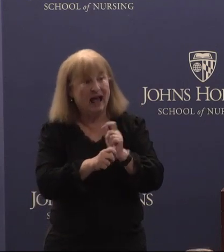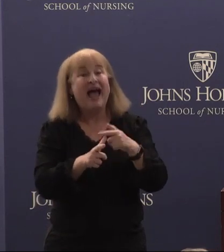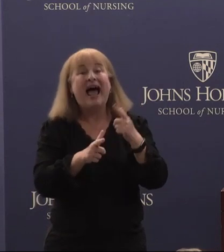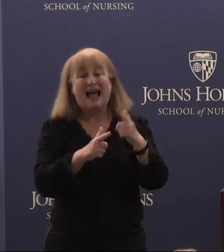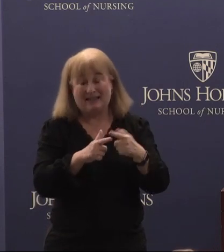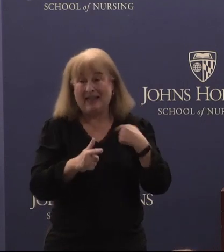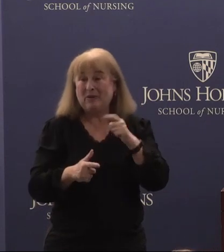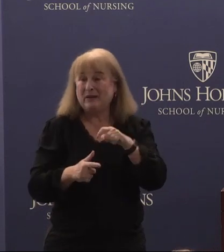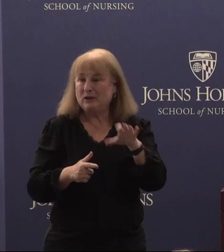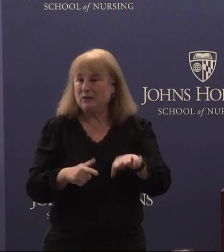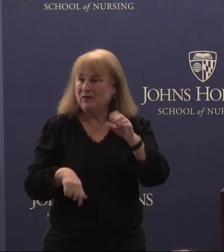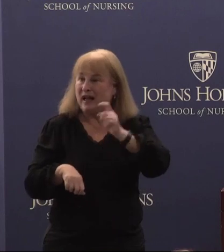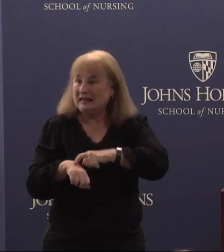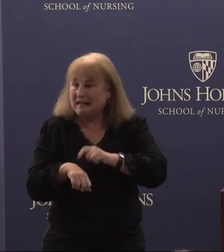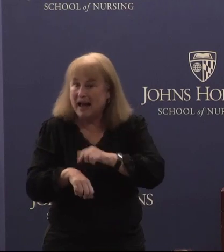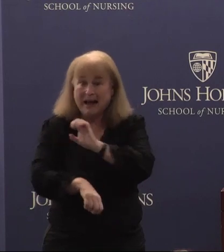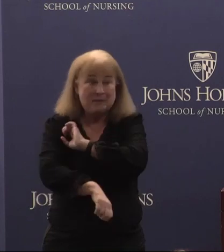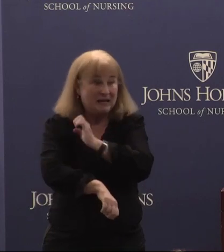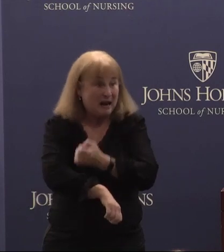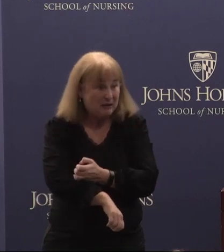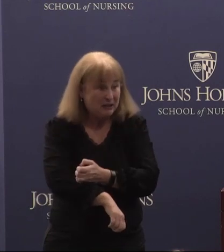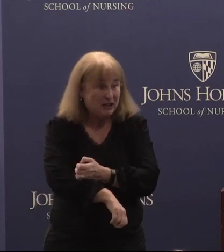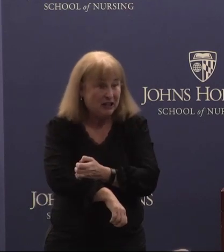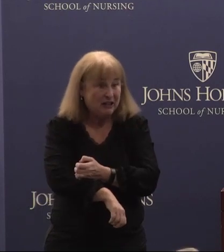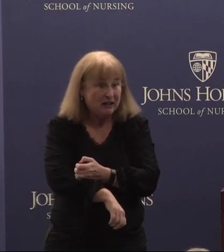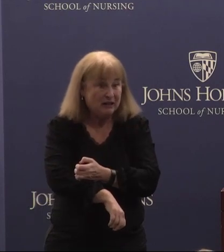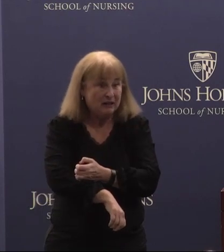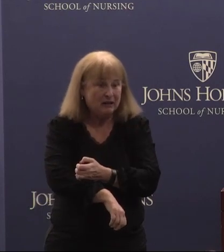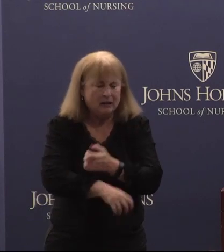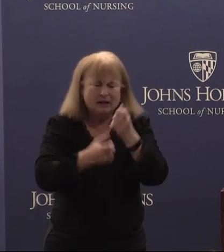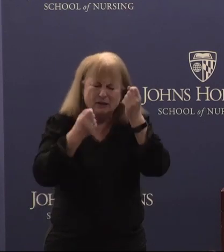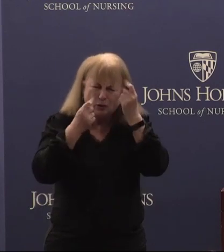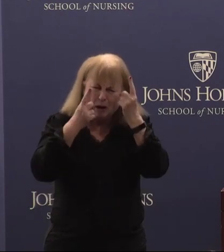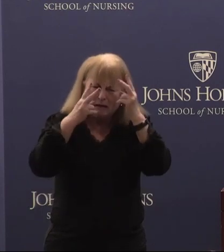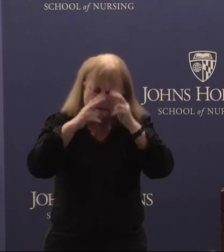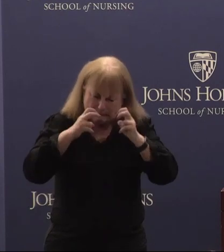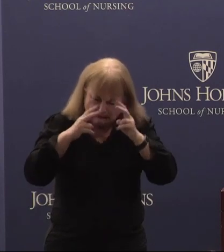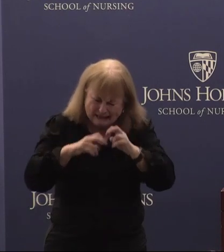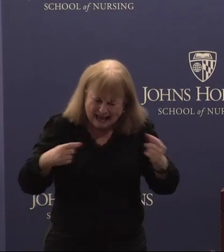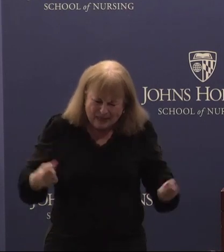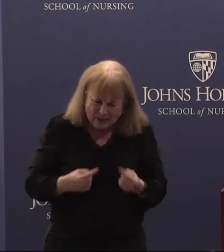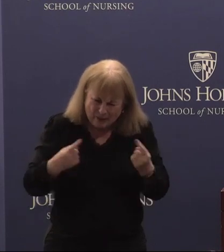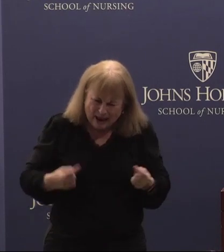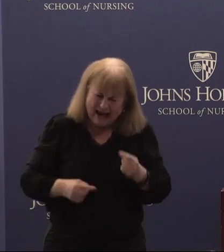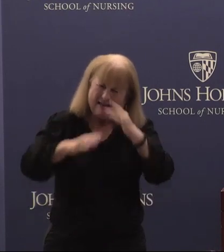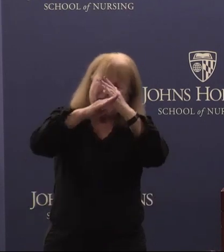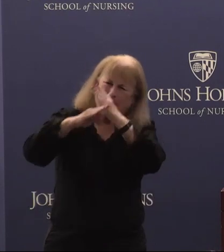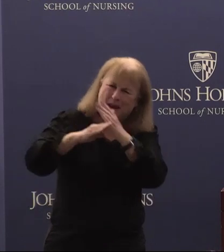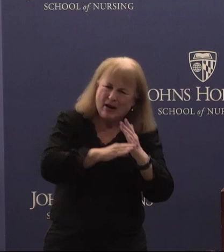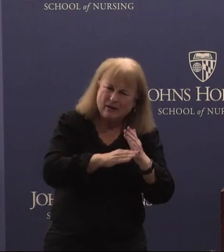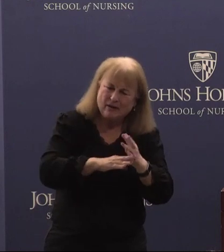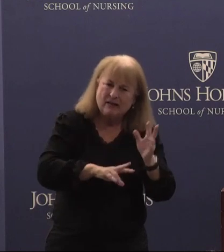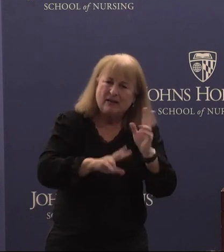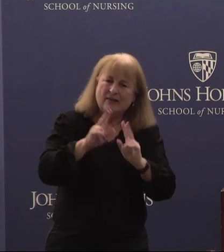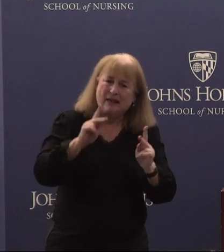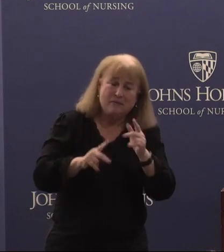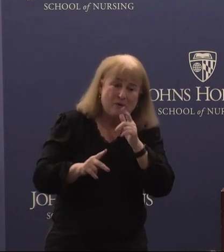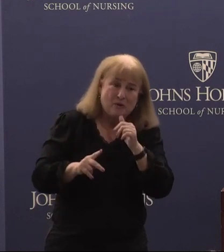to find time and energy to understand the pain and the barriers that people who are not like us